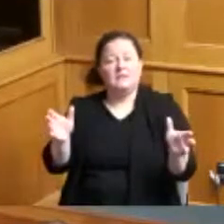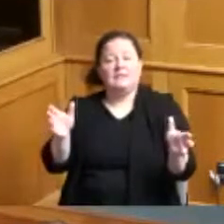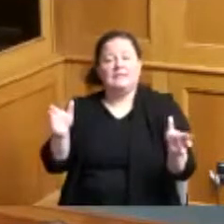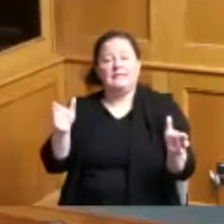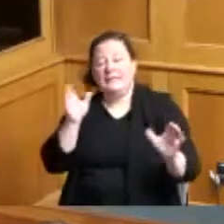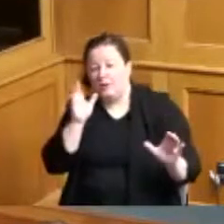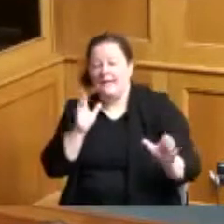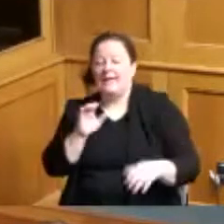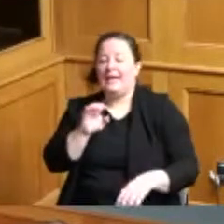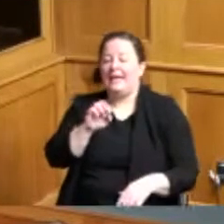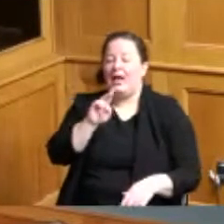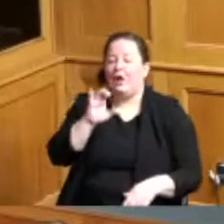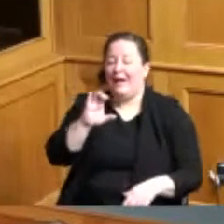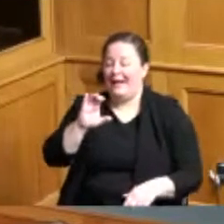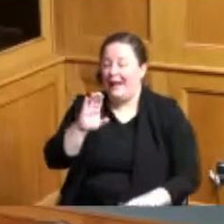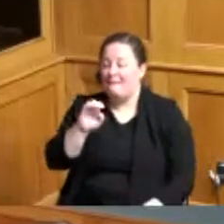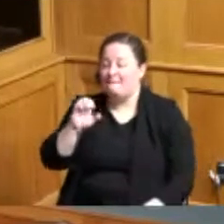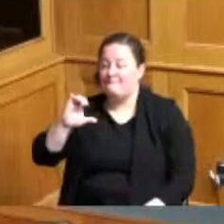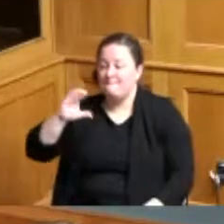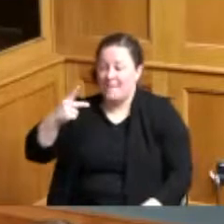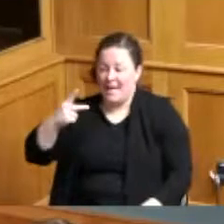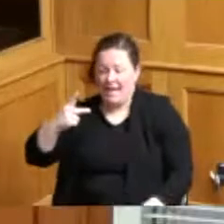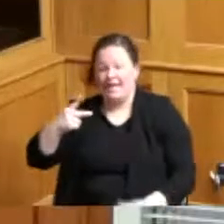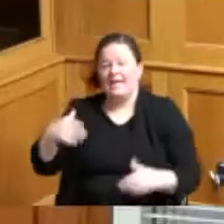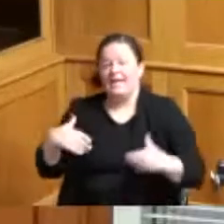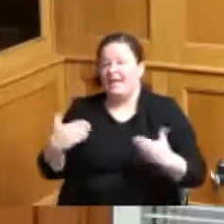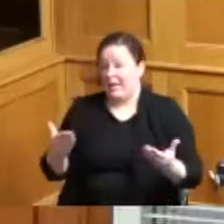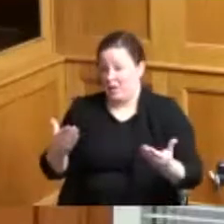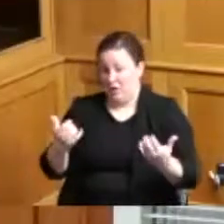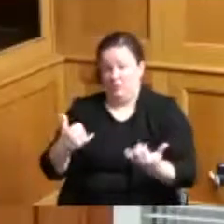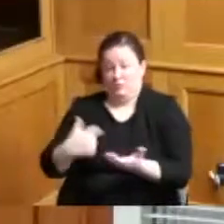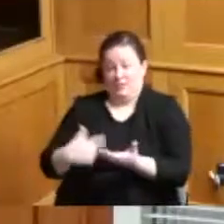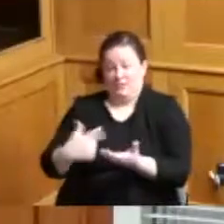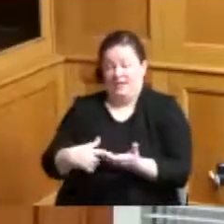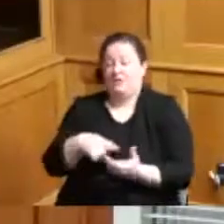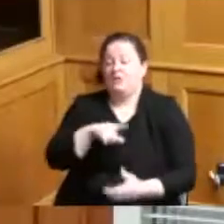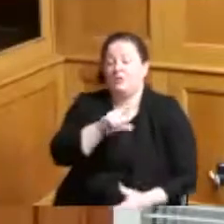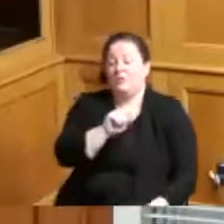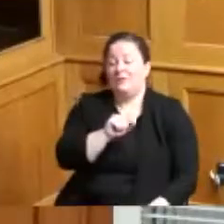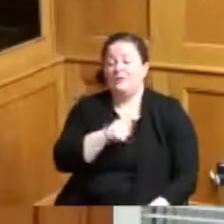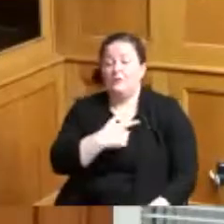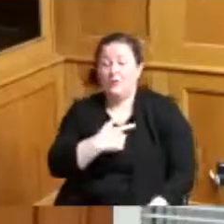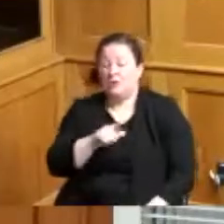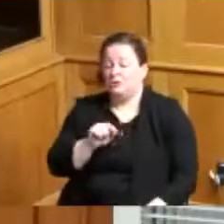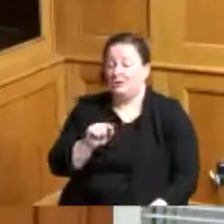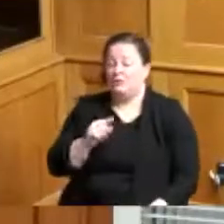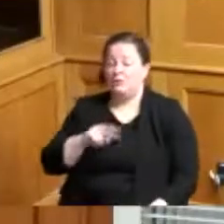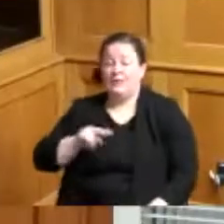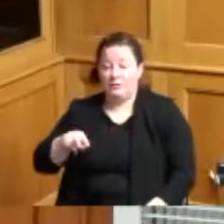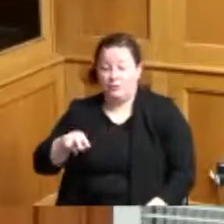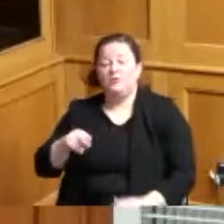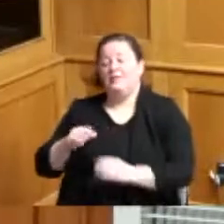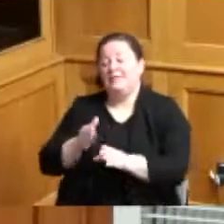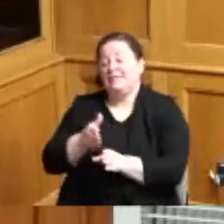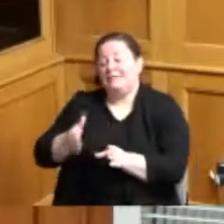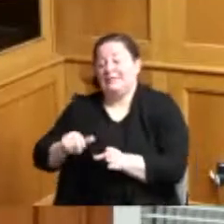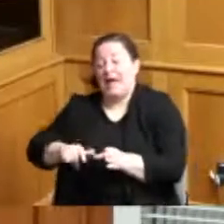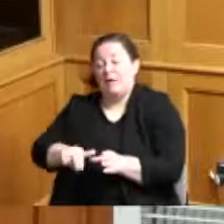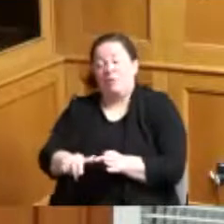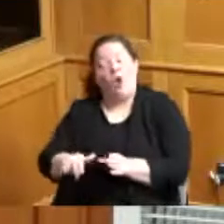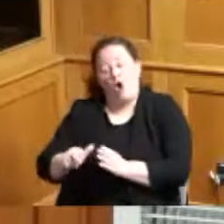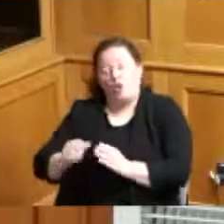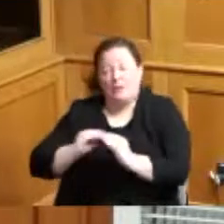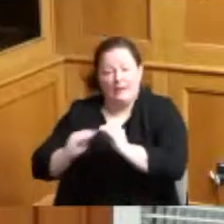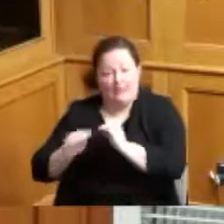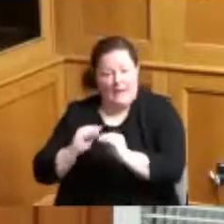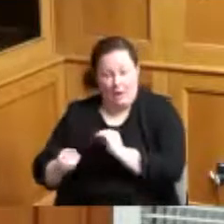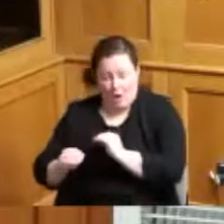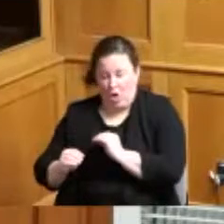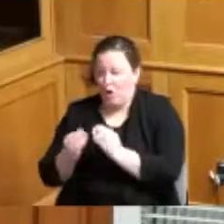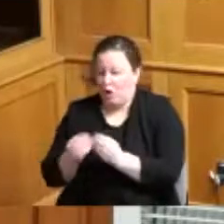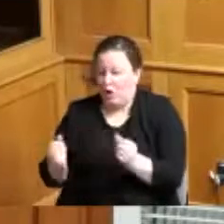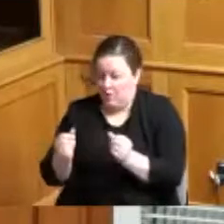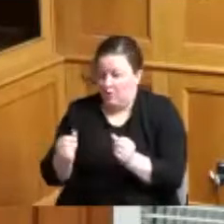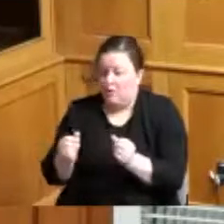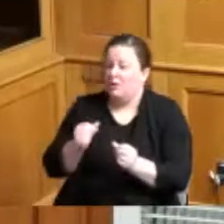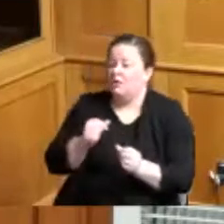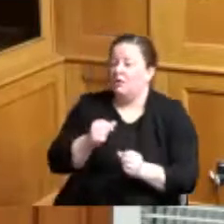adhering to consider the 2021 2022 sidewalk repair replacement program project number hashtag 502201